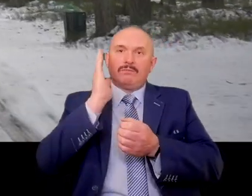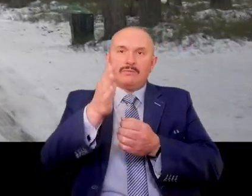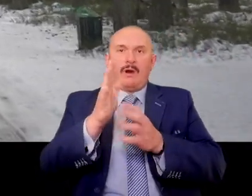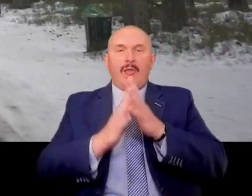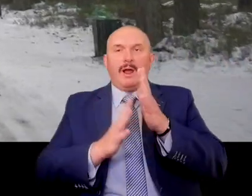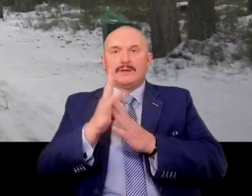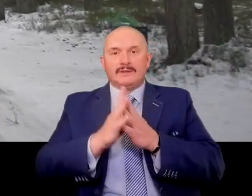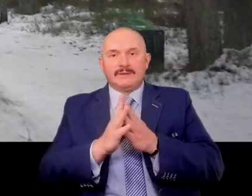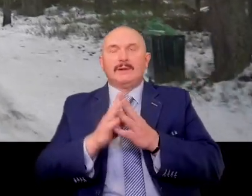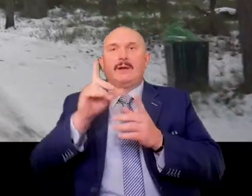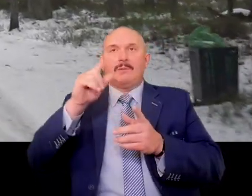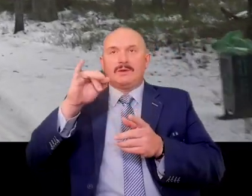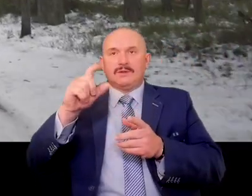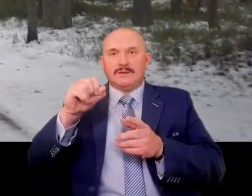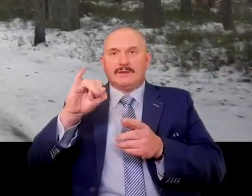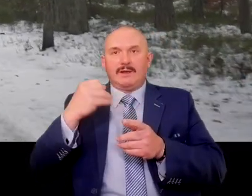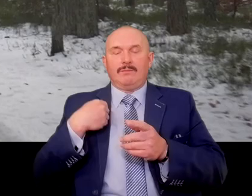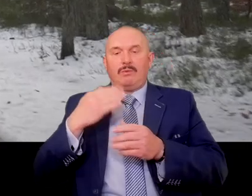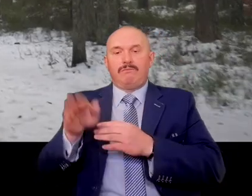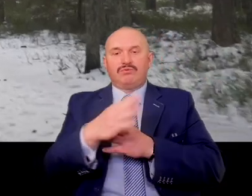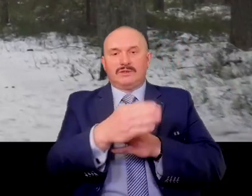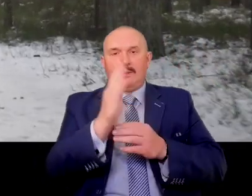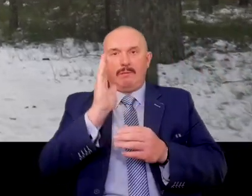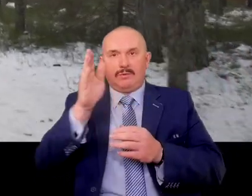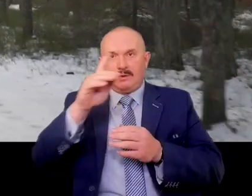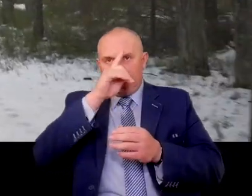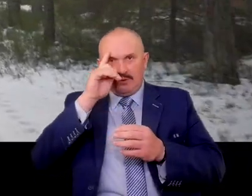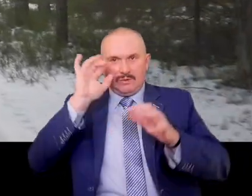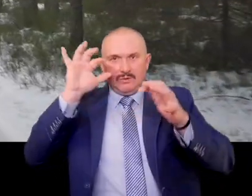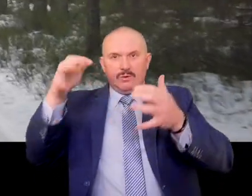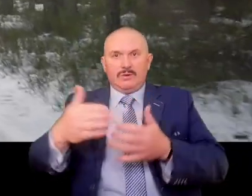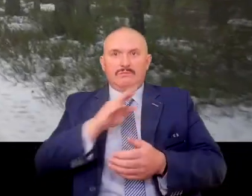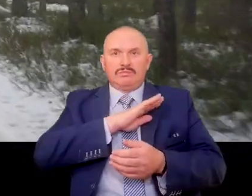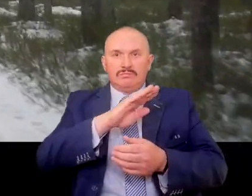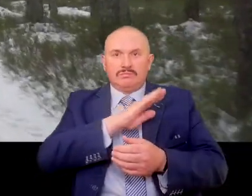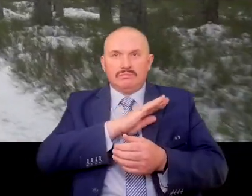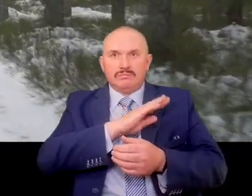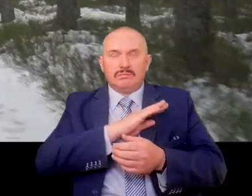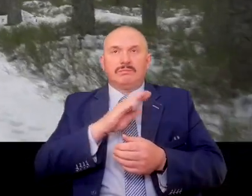and these lorries returned empty, so people guessed what was happening with these prisoners.